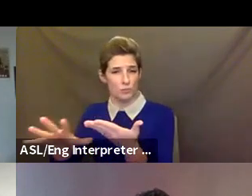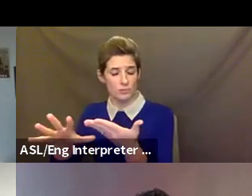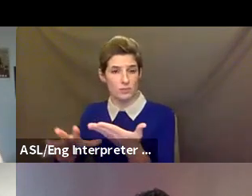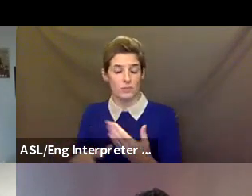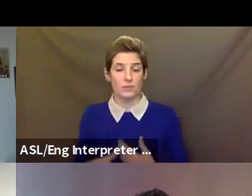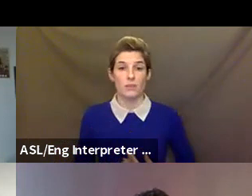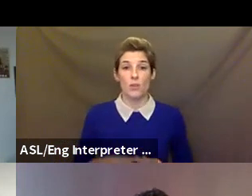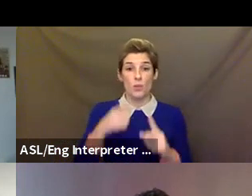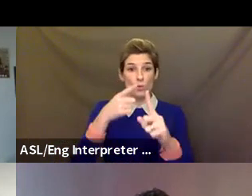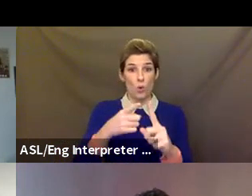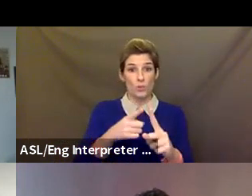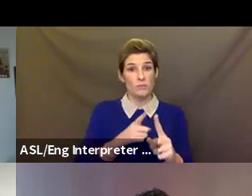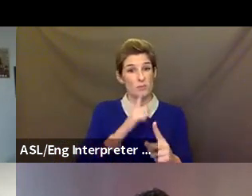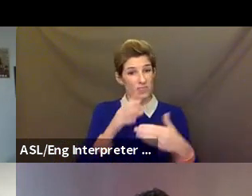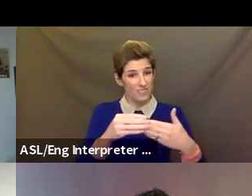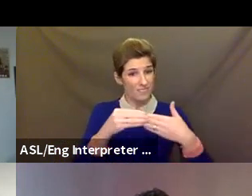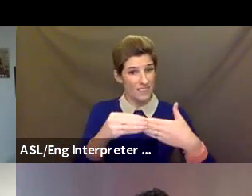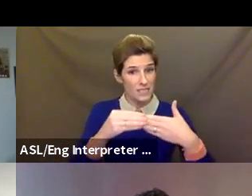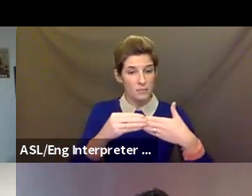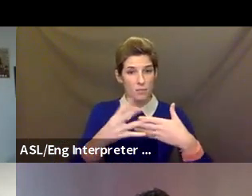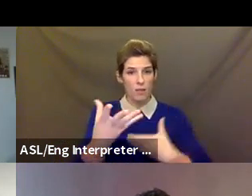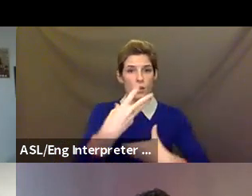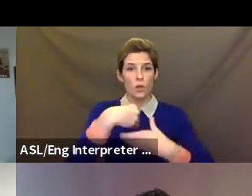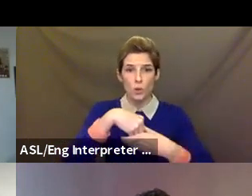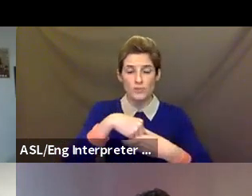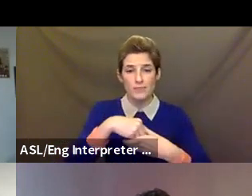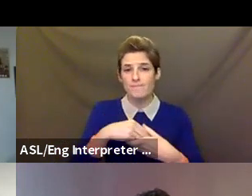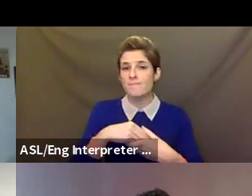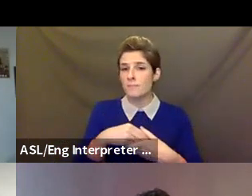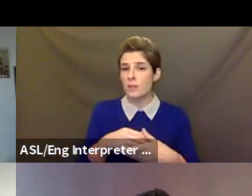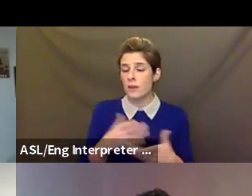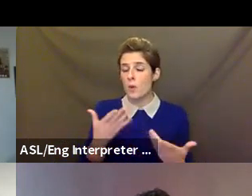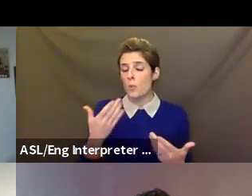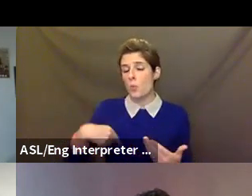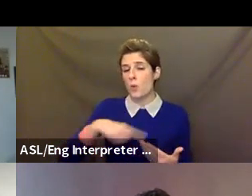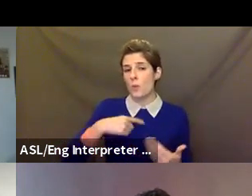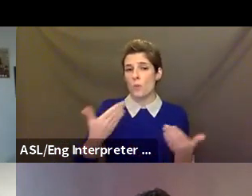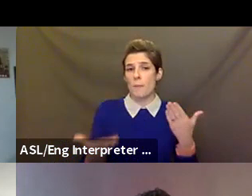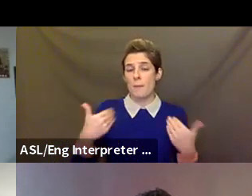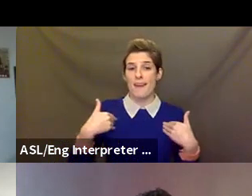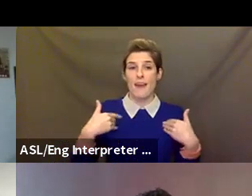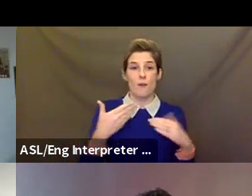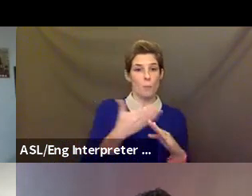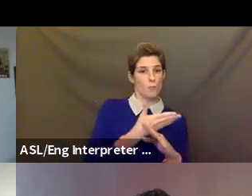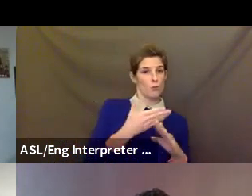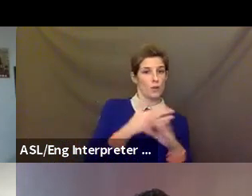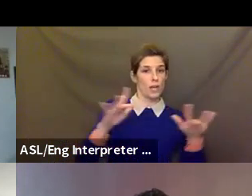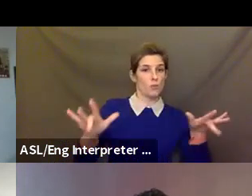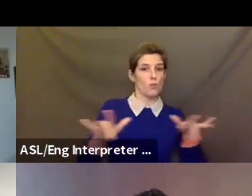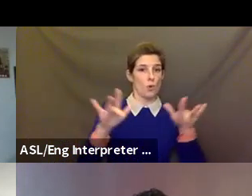our residencies sometimes include asynchronous or pre-recorded components. We have about 70 teaching artists